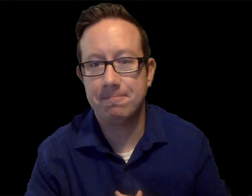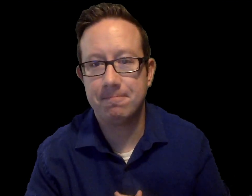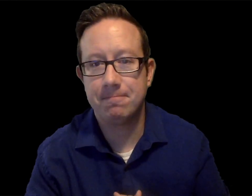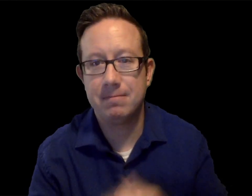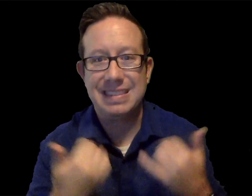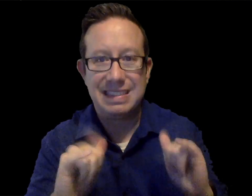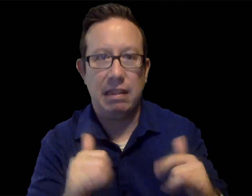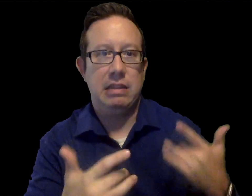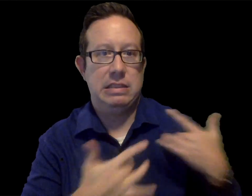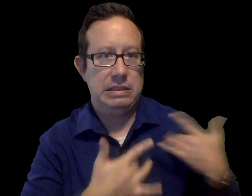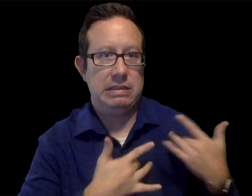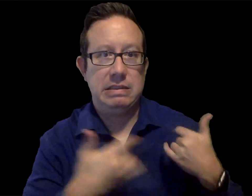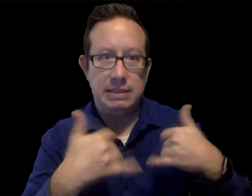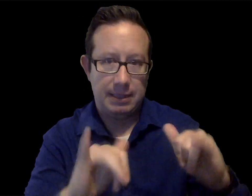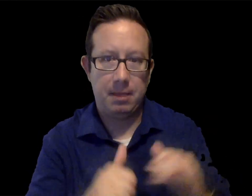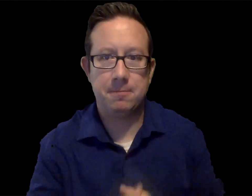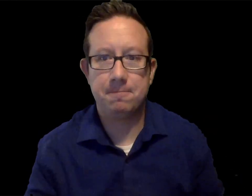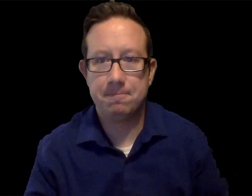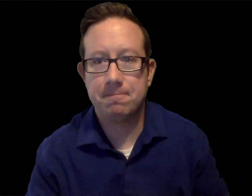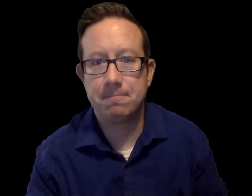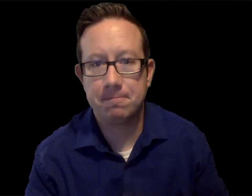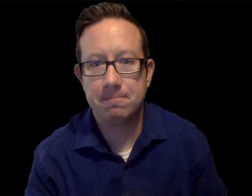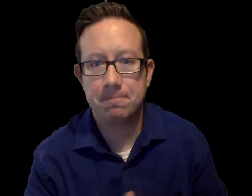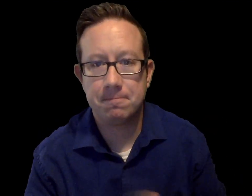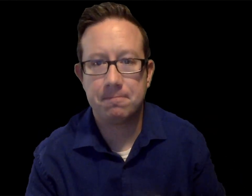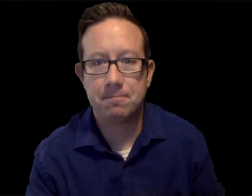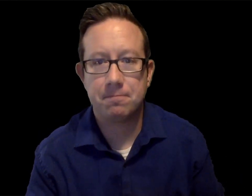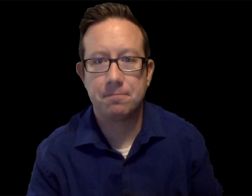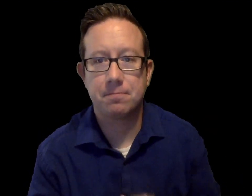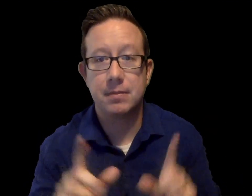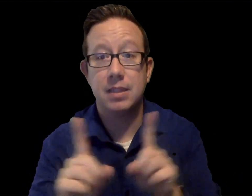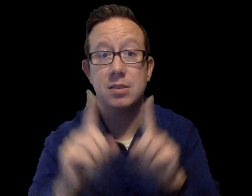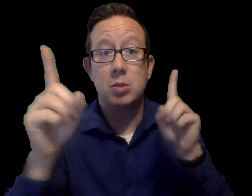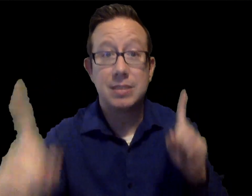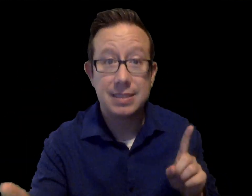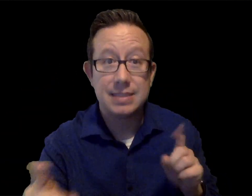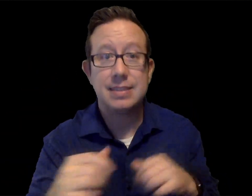The state of Wisconsin as a whole is not in a good place, which remains a concern.